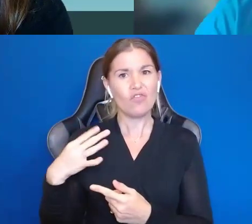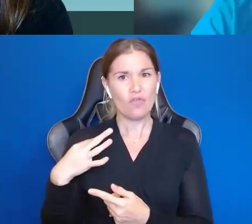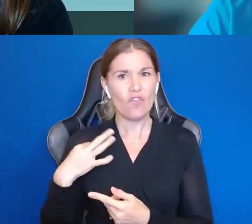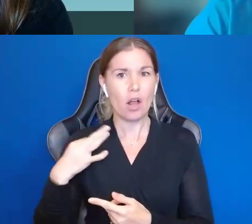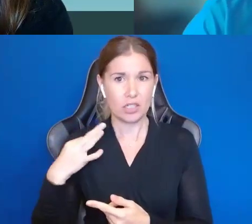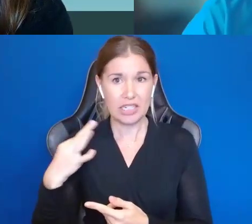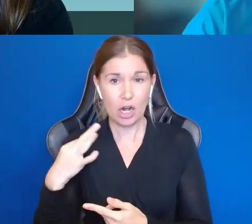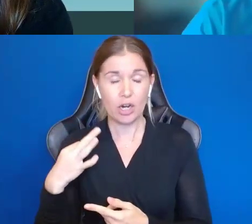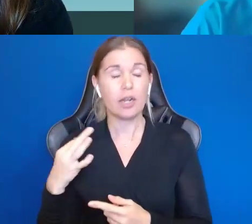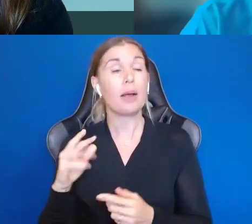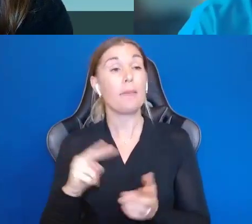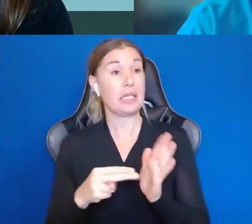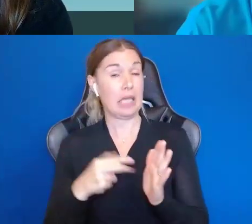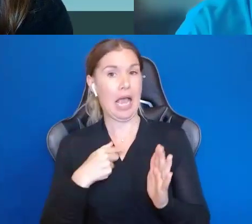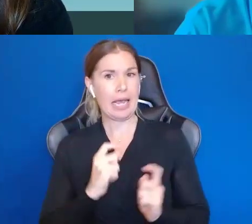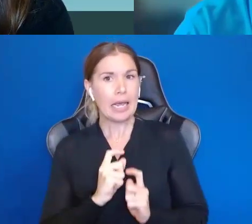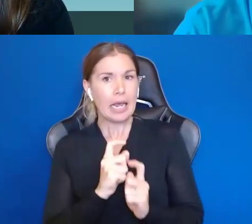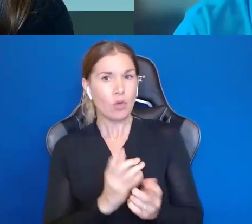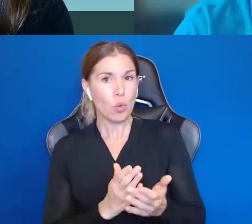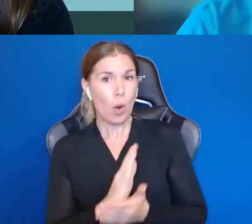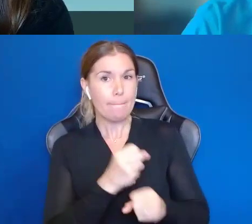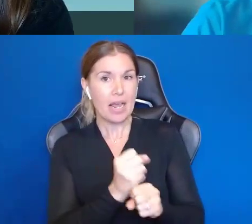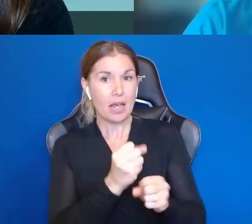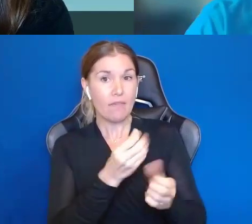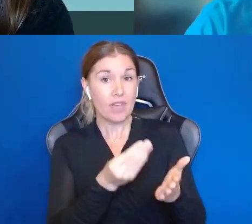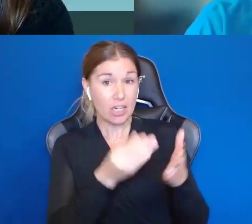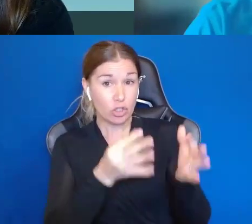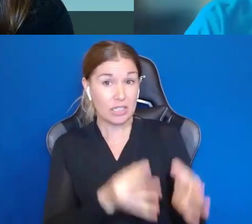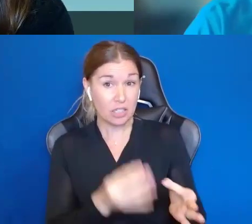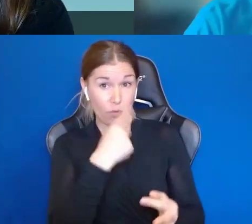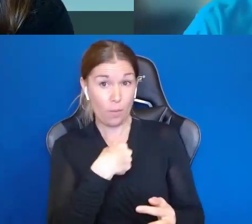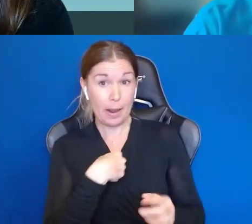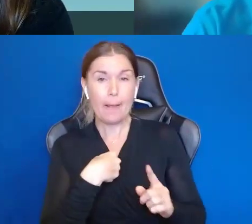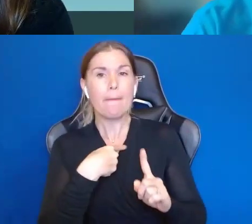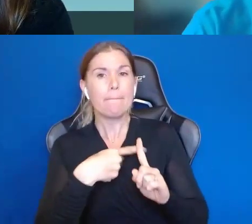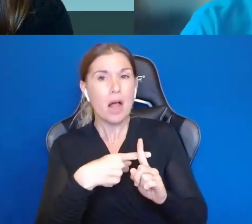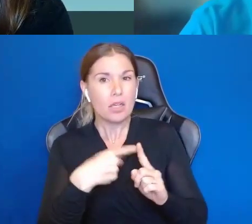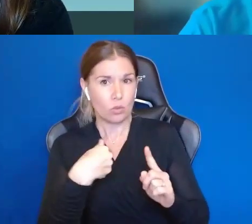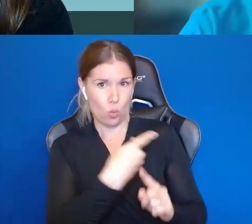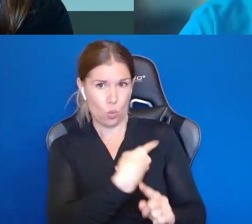right to make national decisions for me, but we can also agree how we are going to do it.